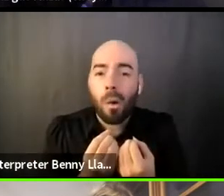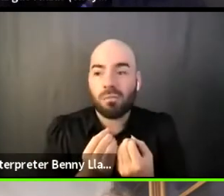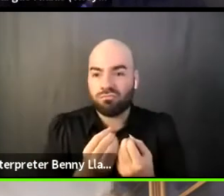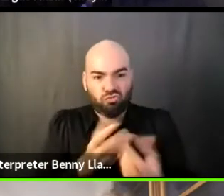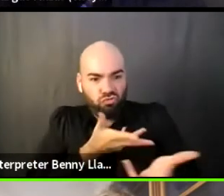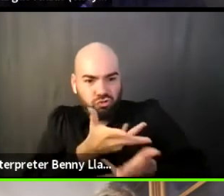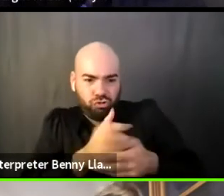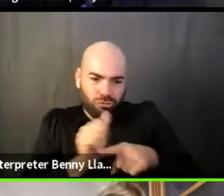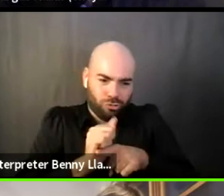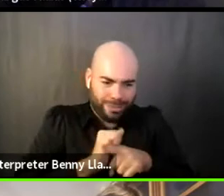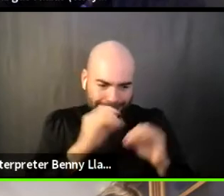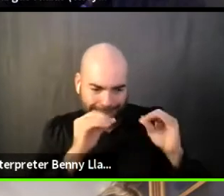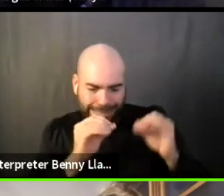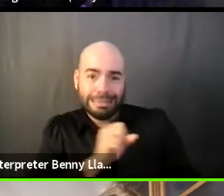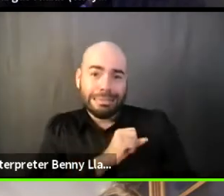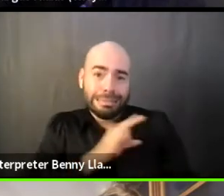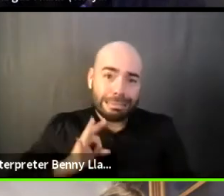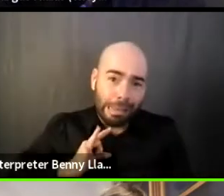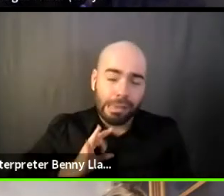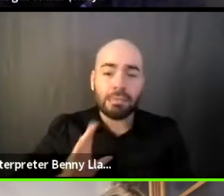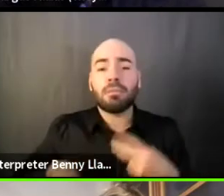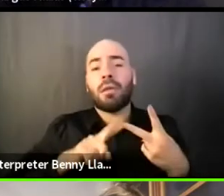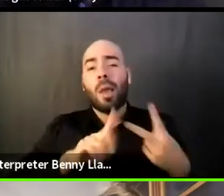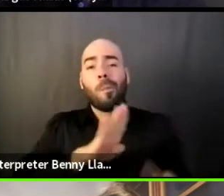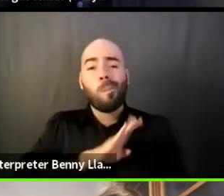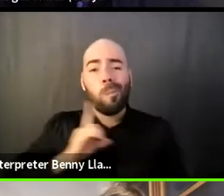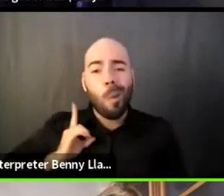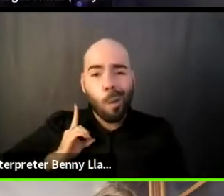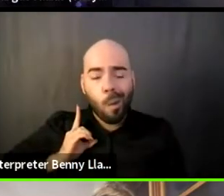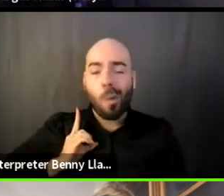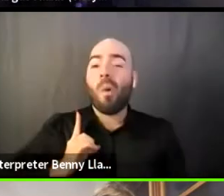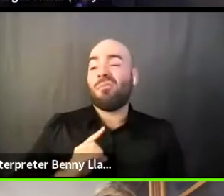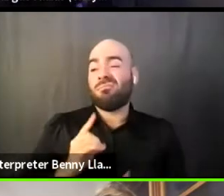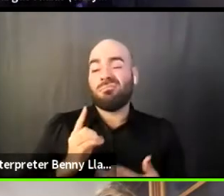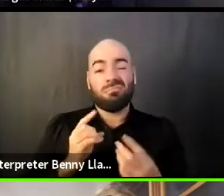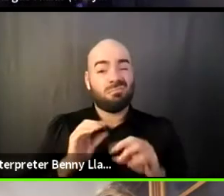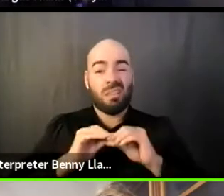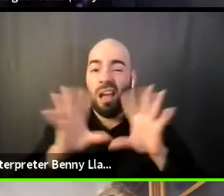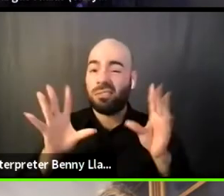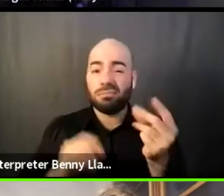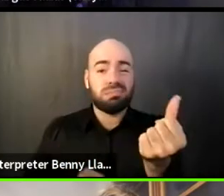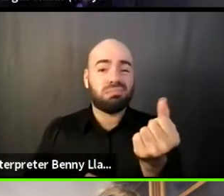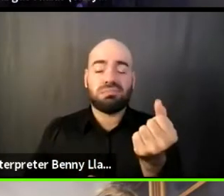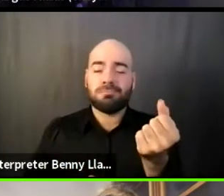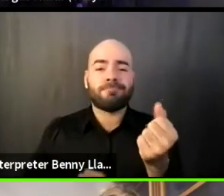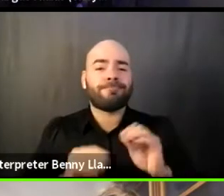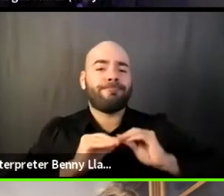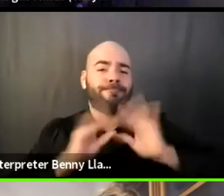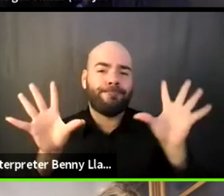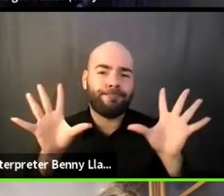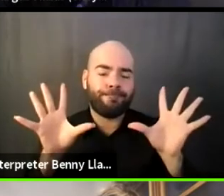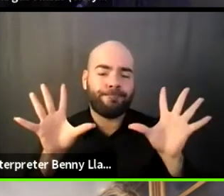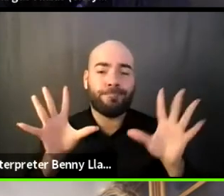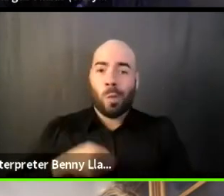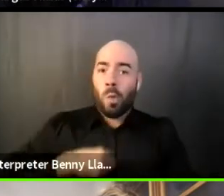and our board of directors, it becomes pretty immediately clear that within a white-led institution,